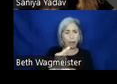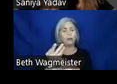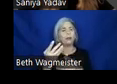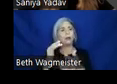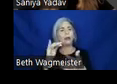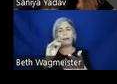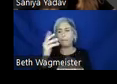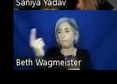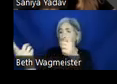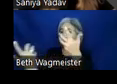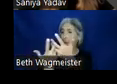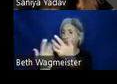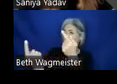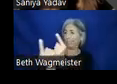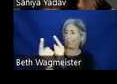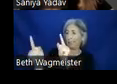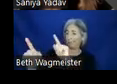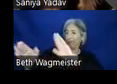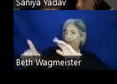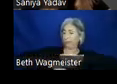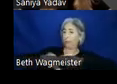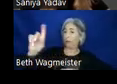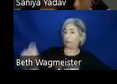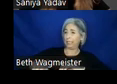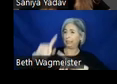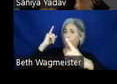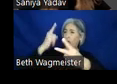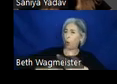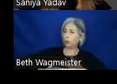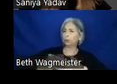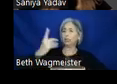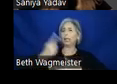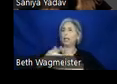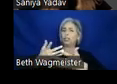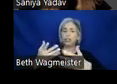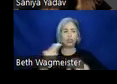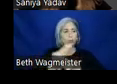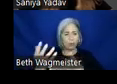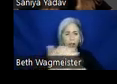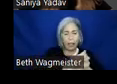and motivations are all rooted in insights and feedback that's collected from various sources.